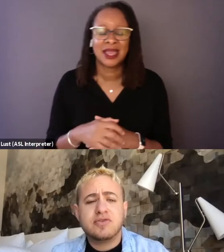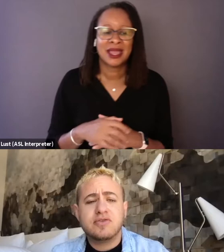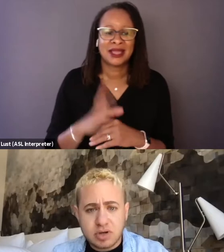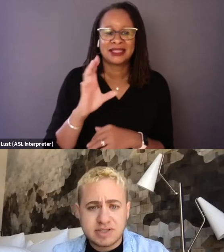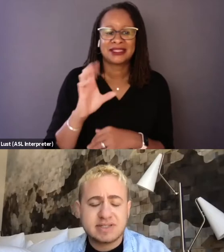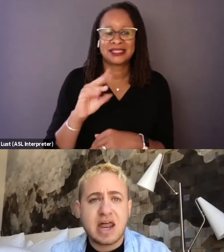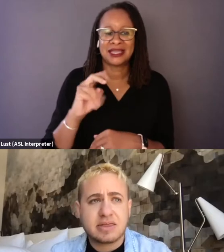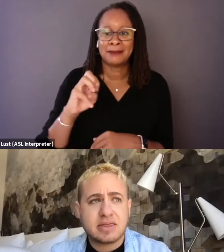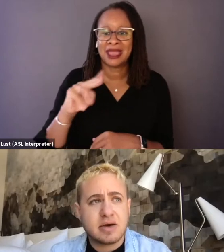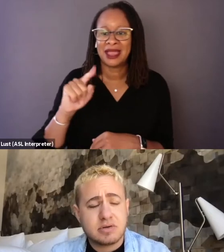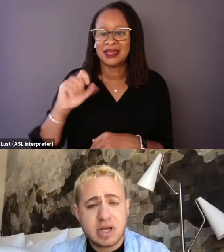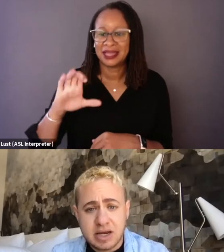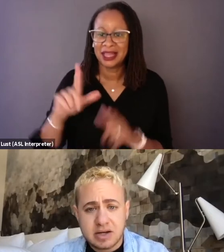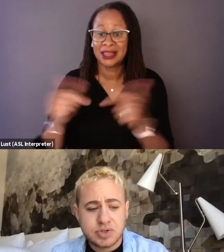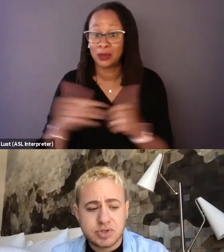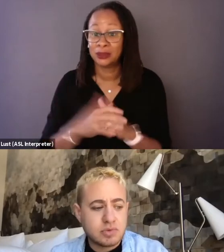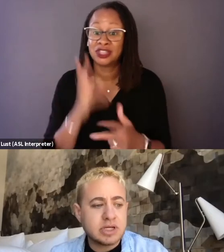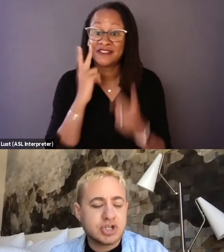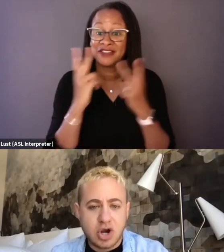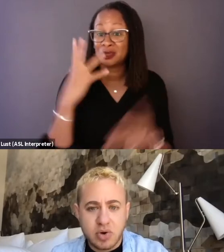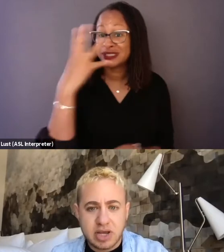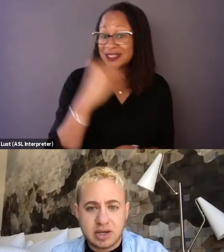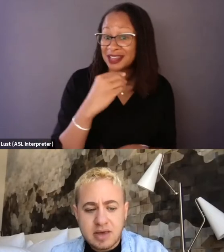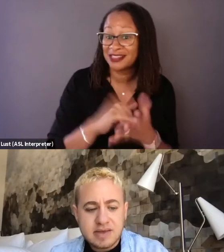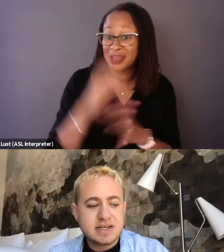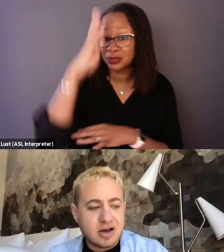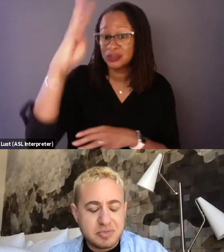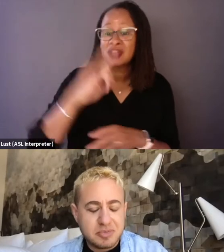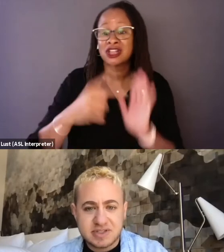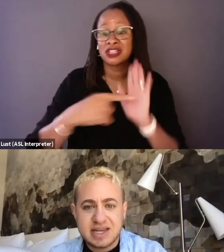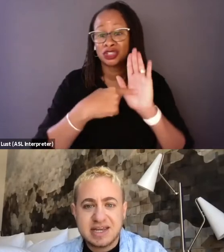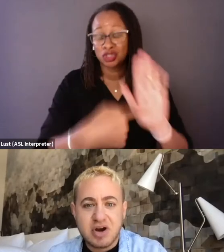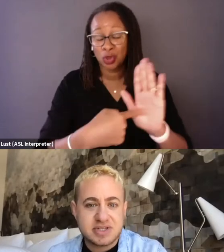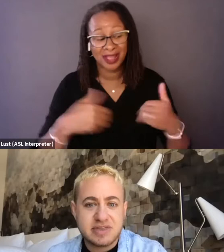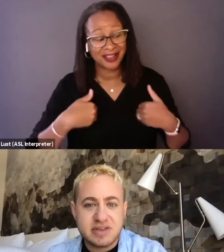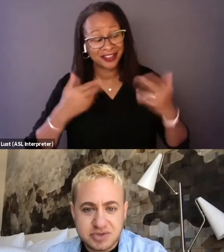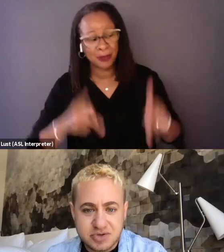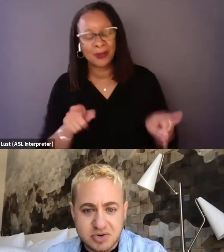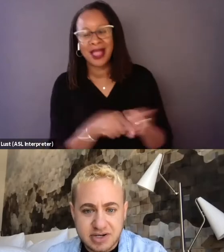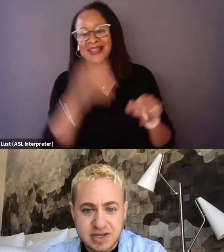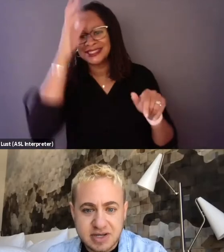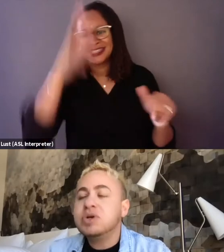the visual aesthetic that was created was really showing these young people as the heroes in their own stories,